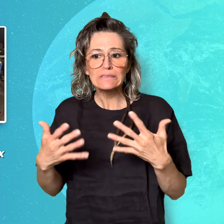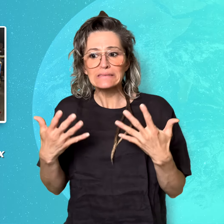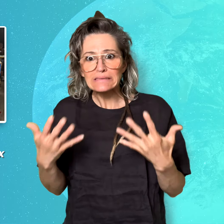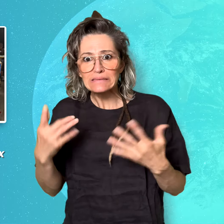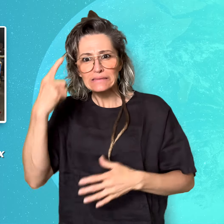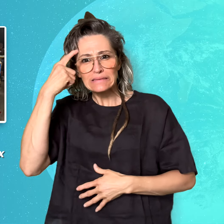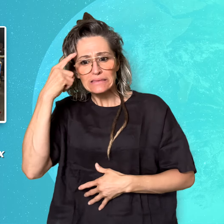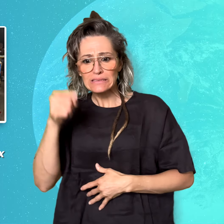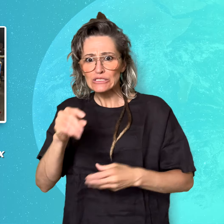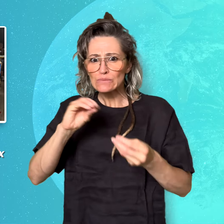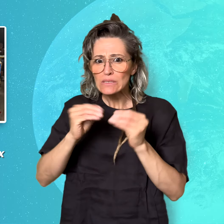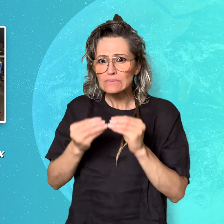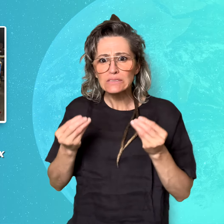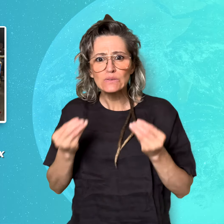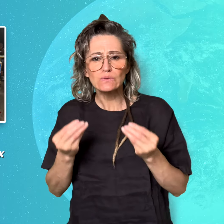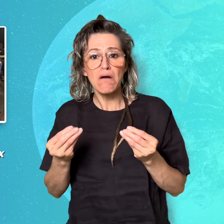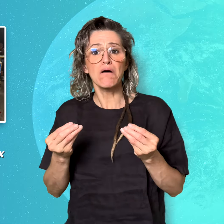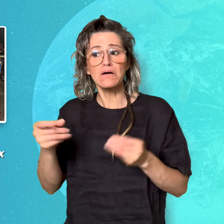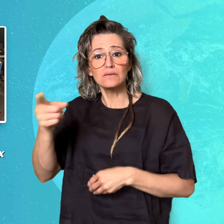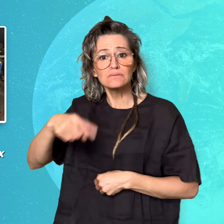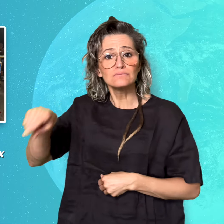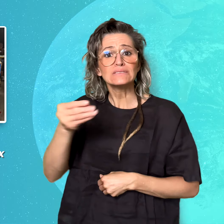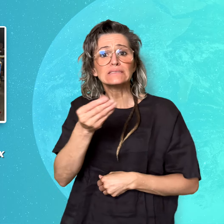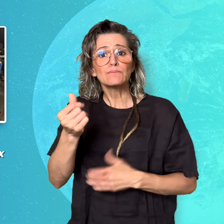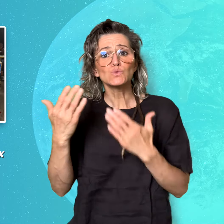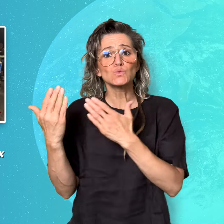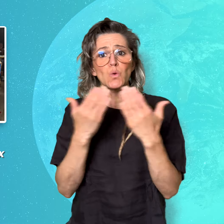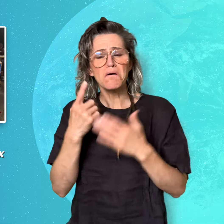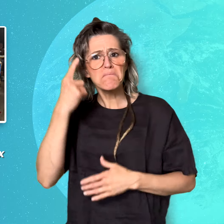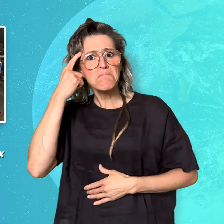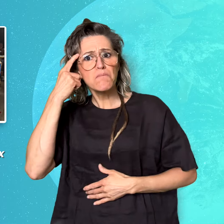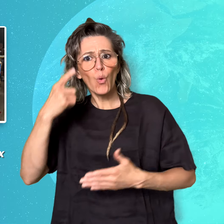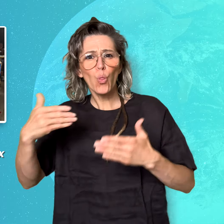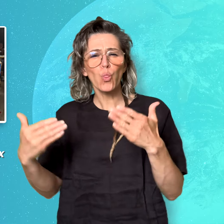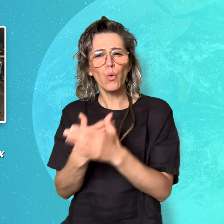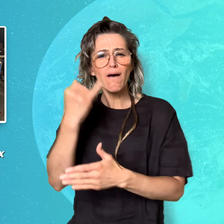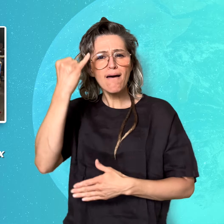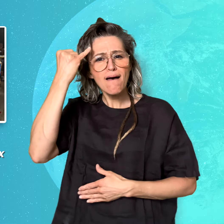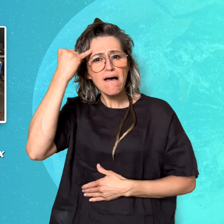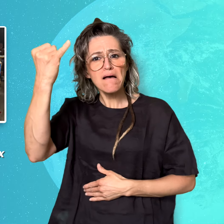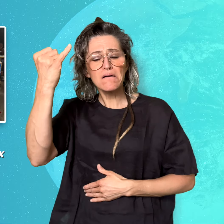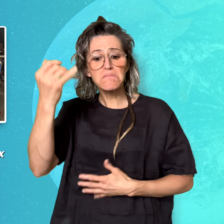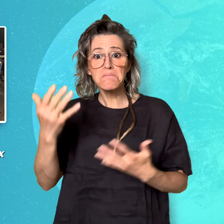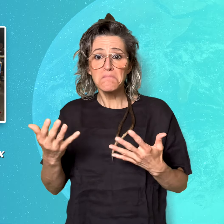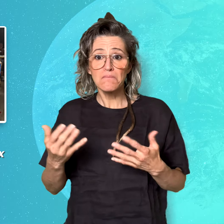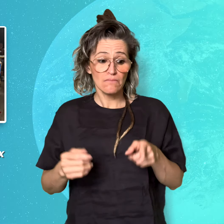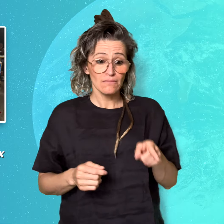Because of this issue, some schools are trying a new idea -